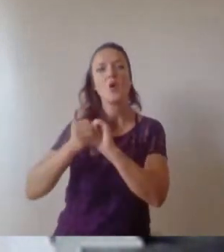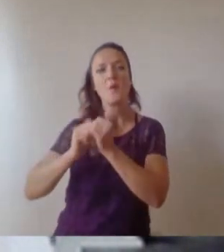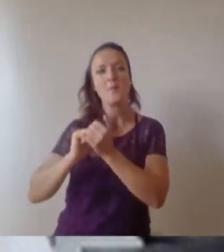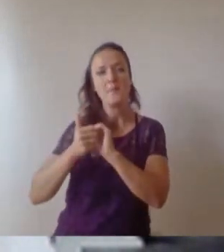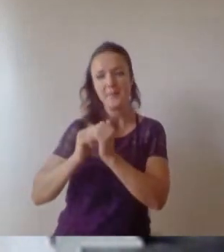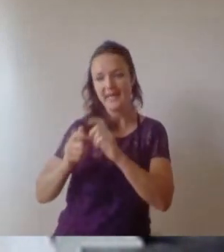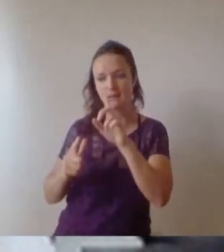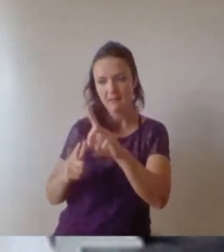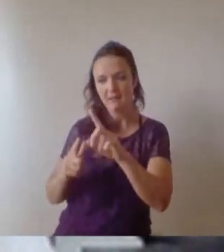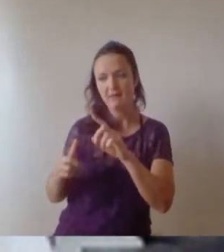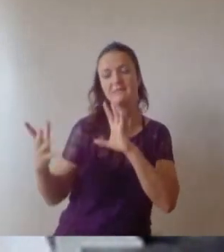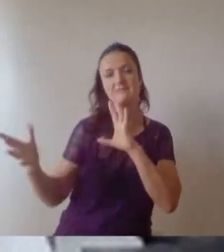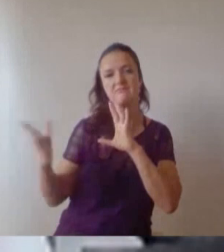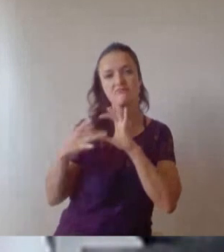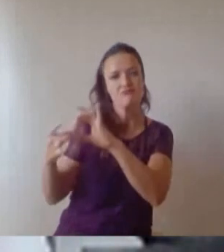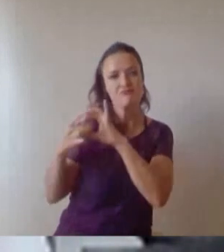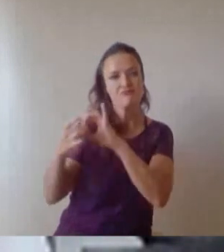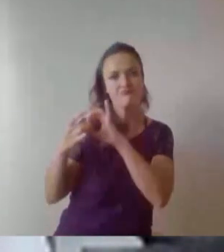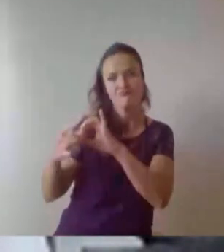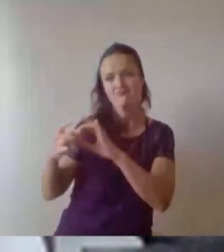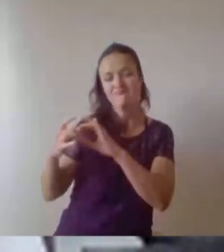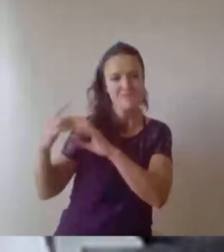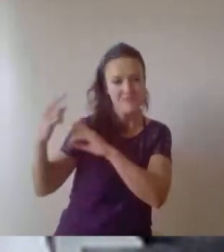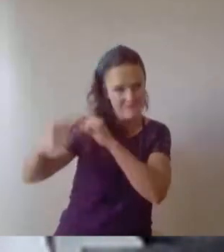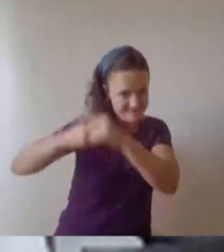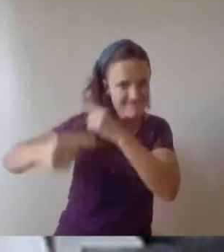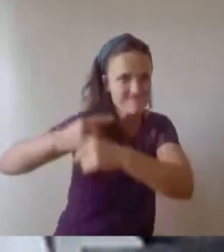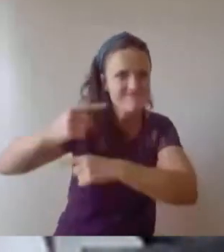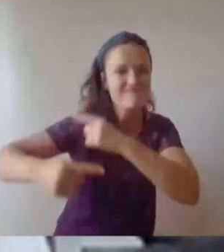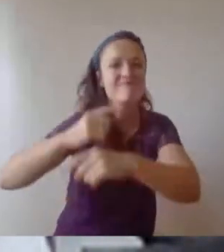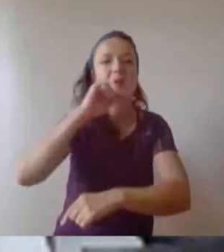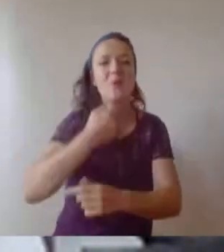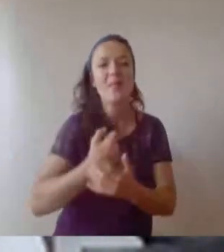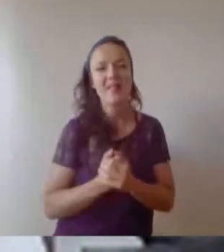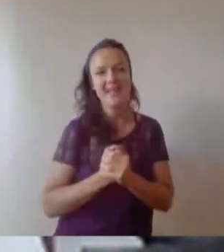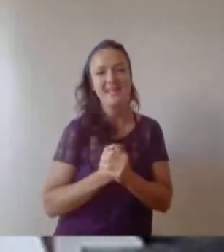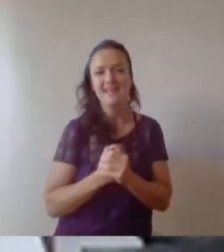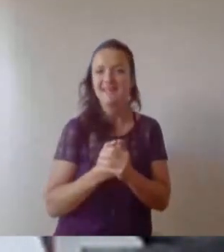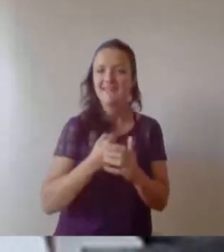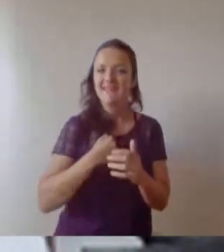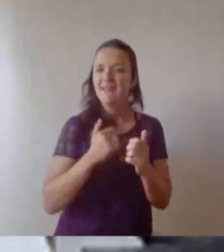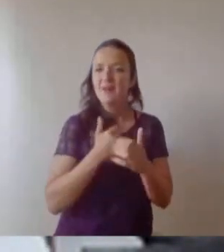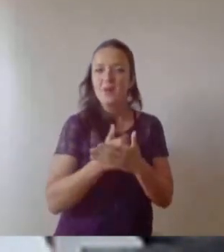they'll last a lifetime and I'm always so grateful to kind of chat with my friends from Uni and those bonds will they really will last a